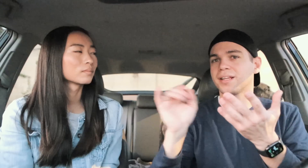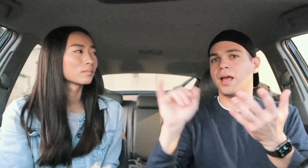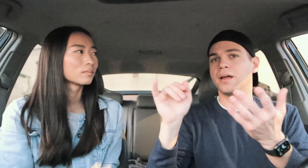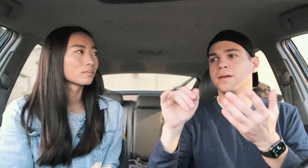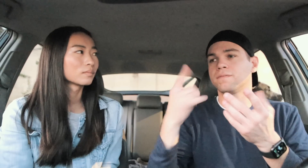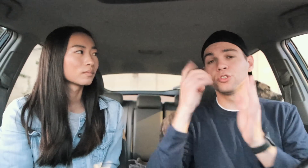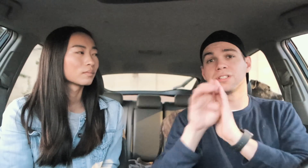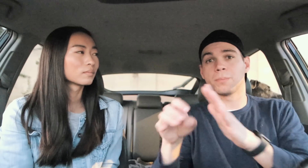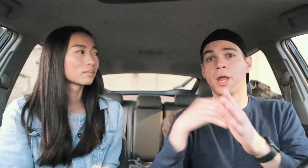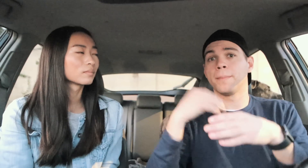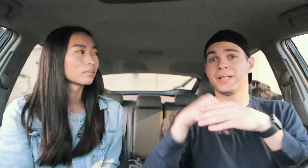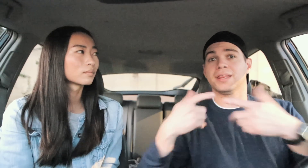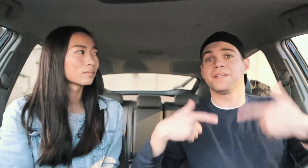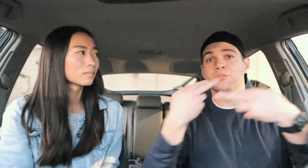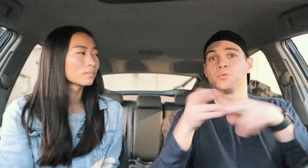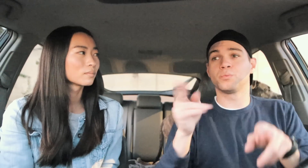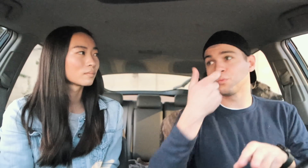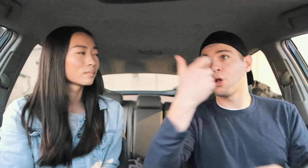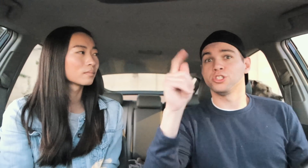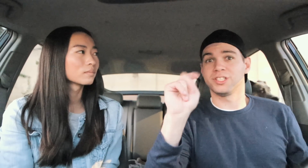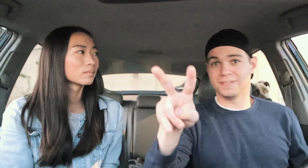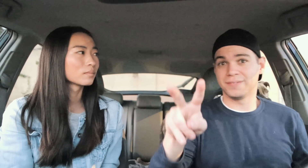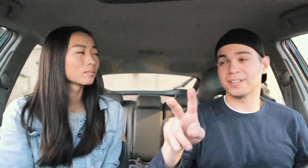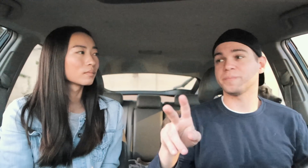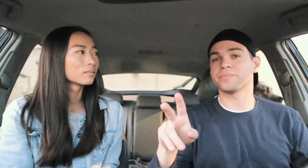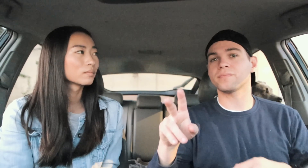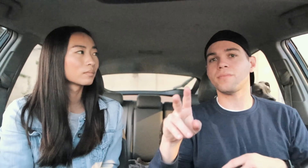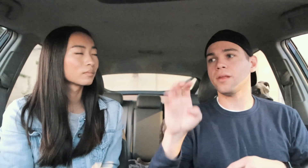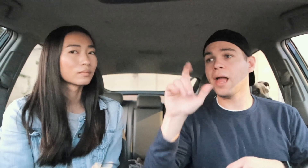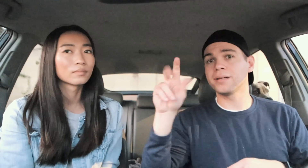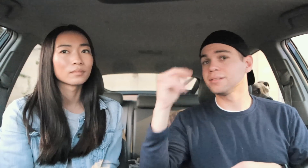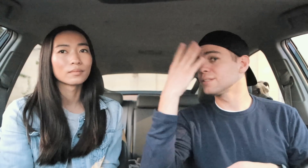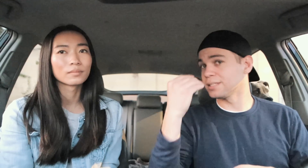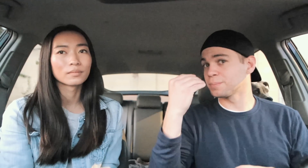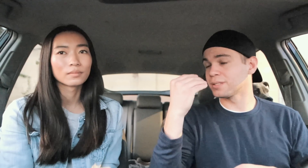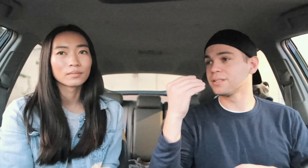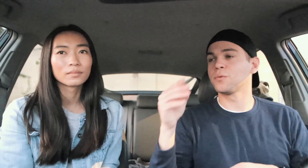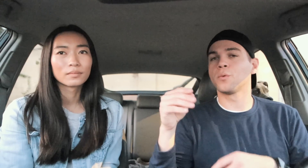like for example, I'm in the living room watching tv Ellen is sleeping